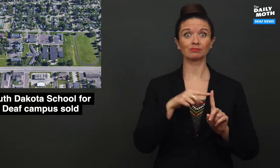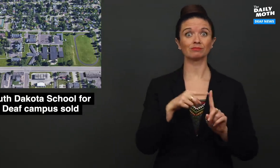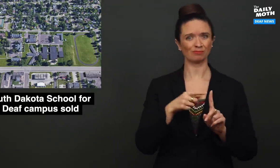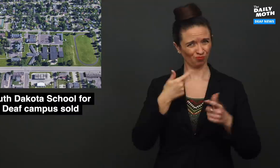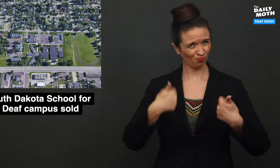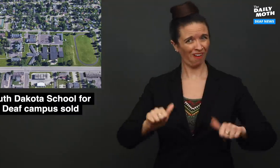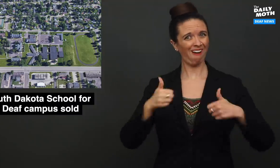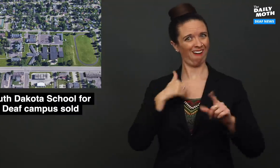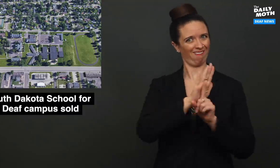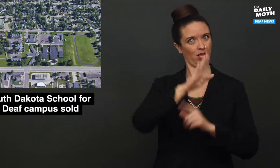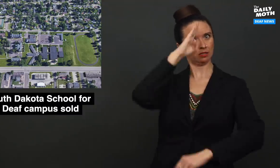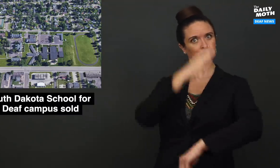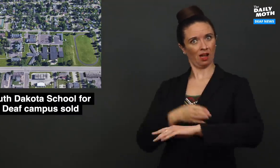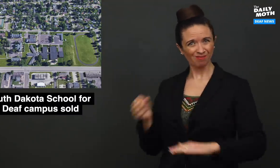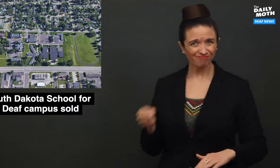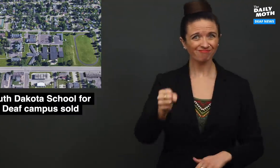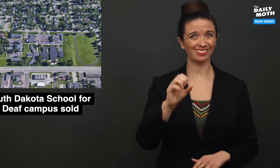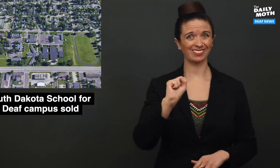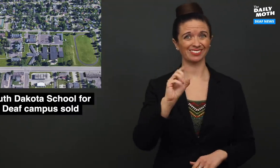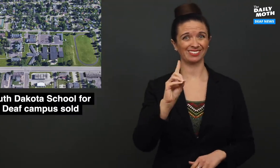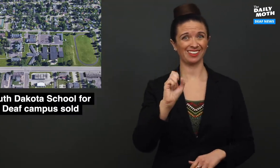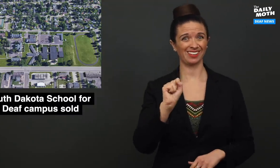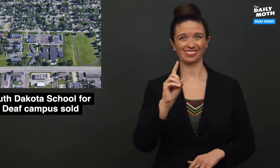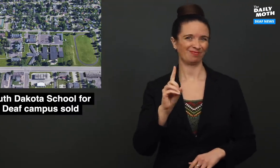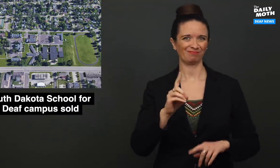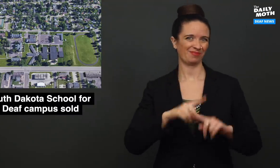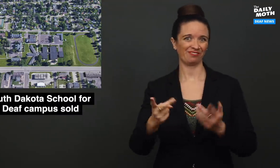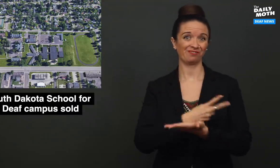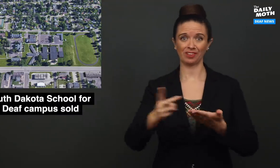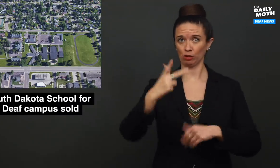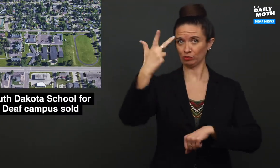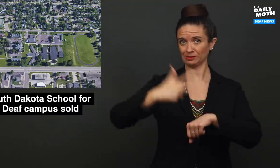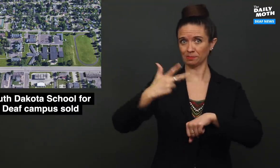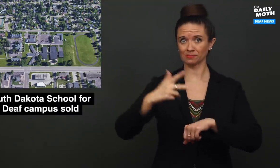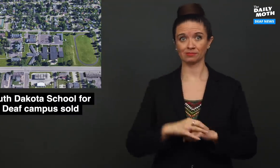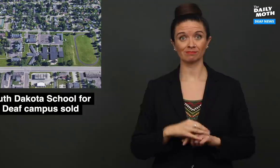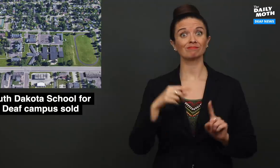She said she tried to have her son placed at SDSD, but failed three times.